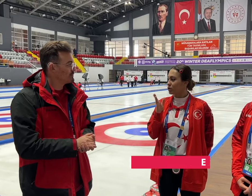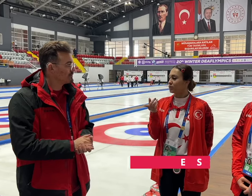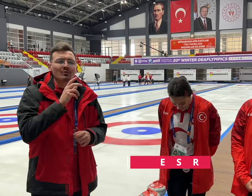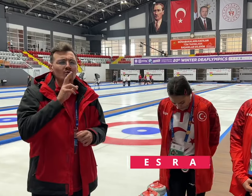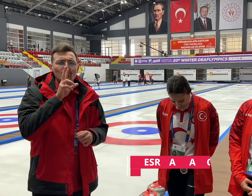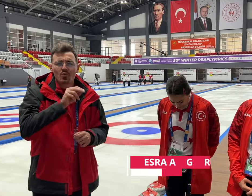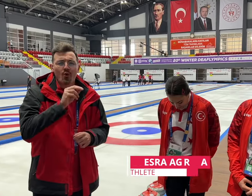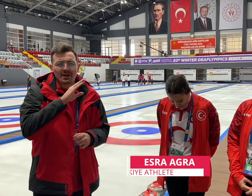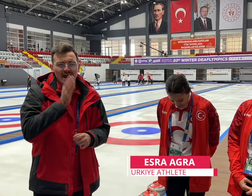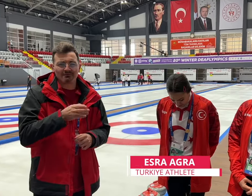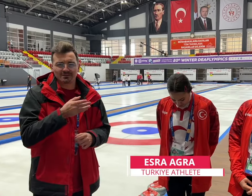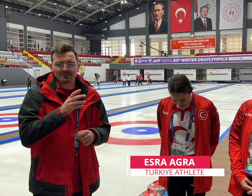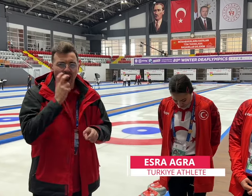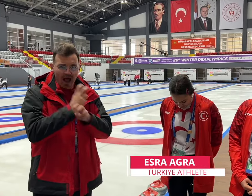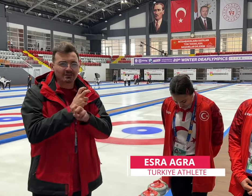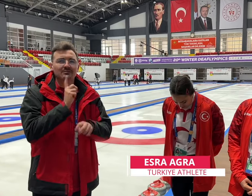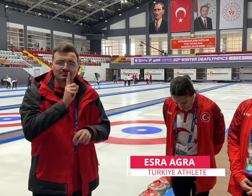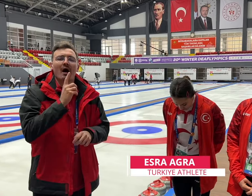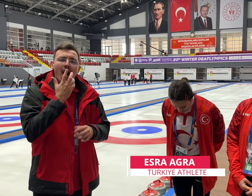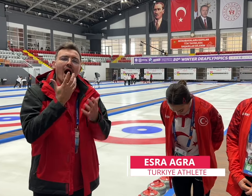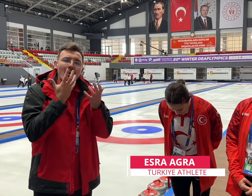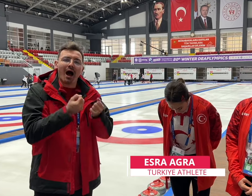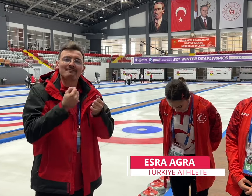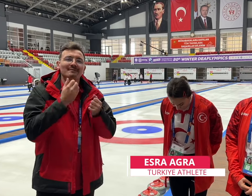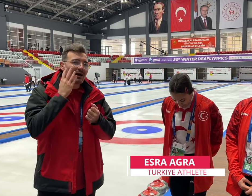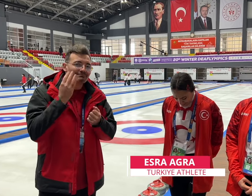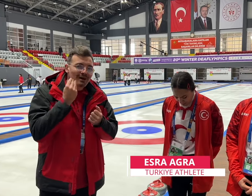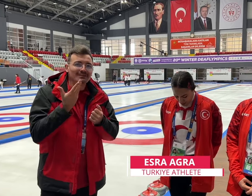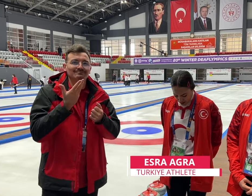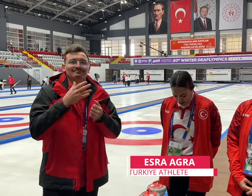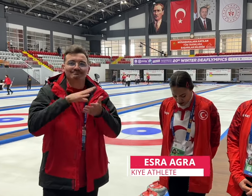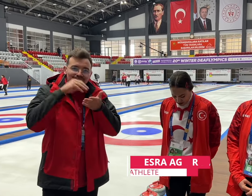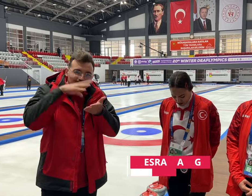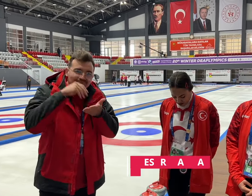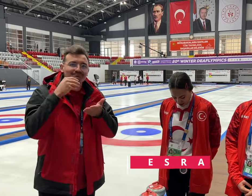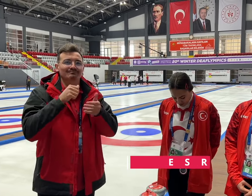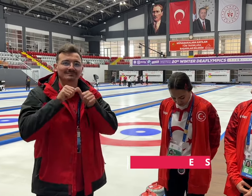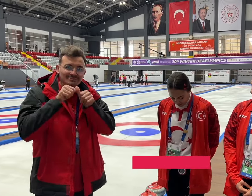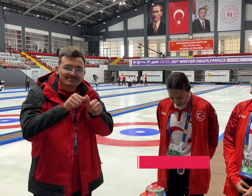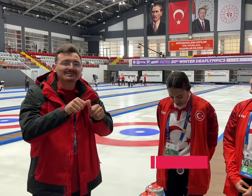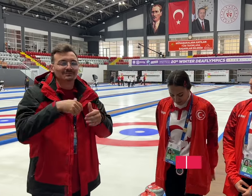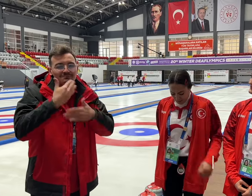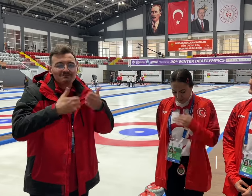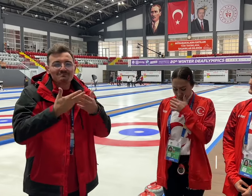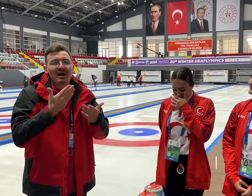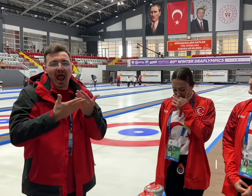[Esra]: No, it is never hard. It takes a lot of learning and perseverance. That's how we gain experience.